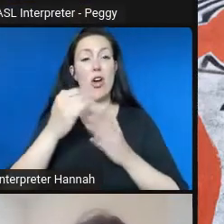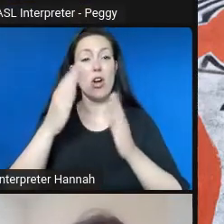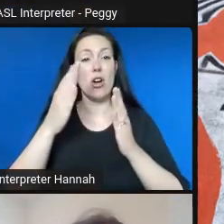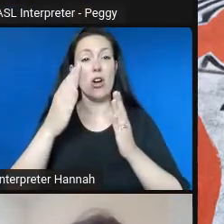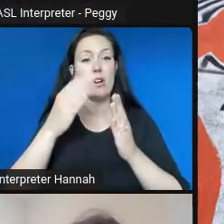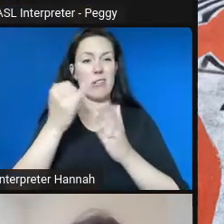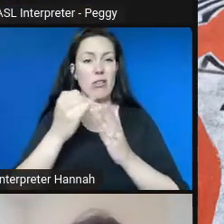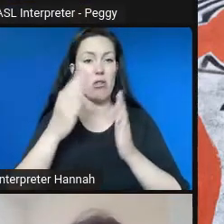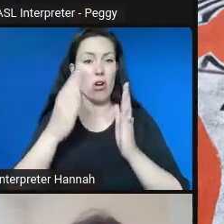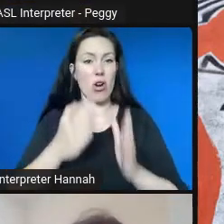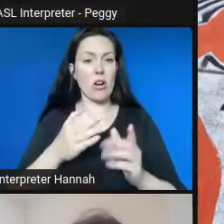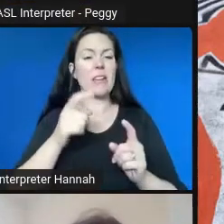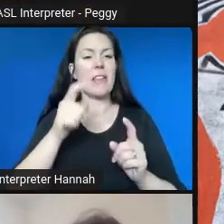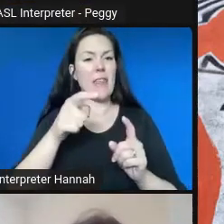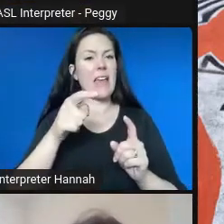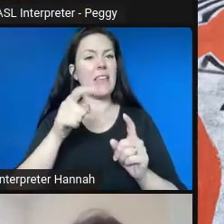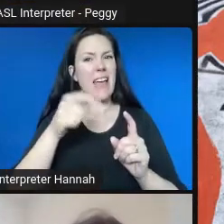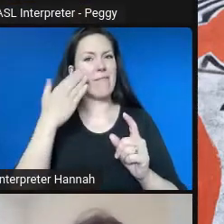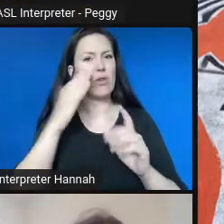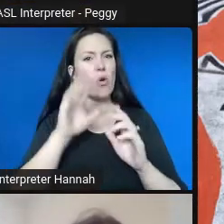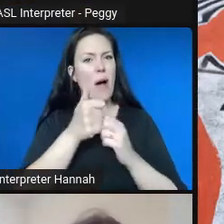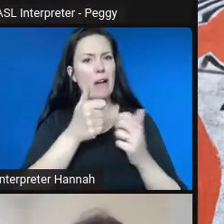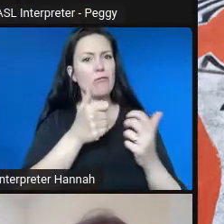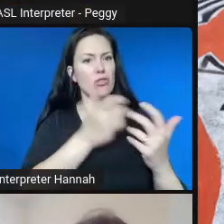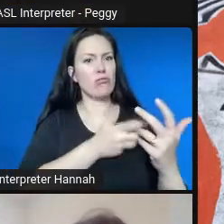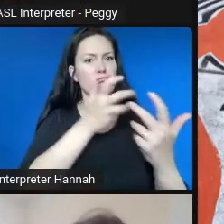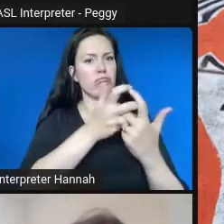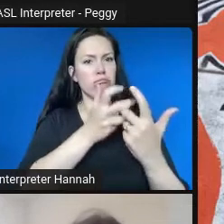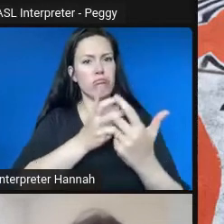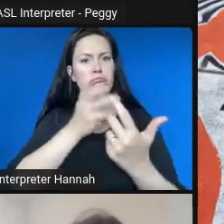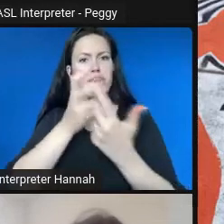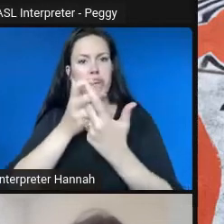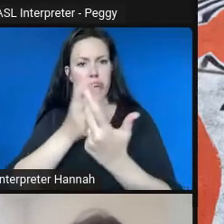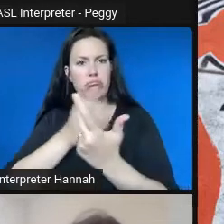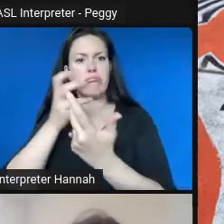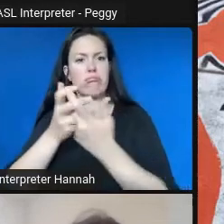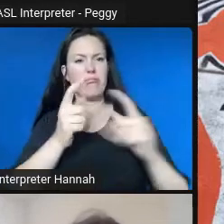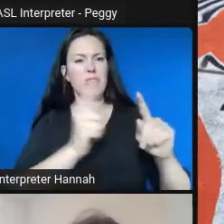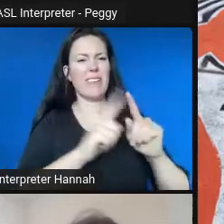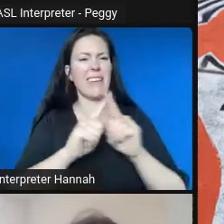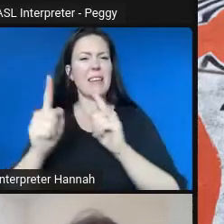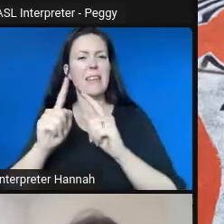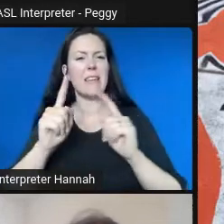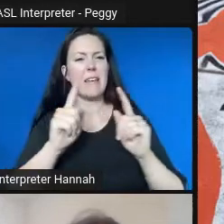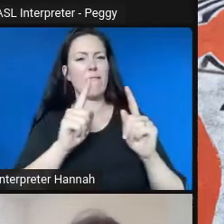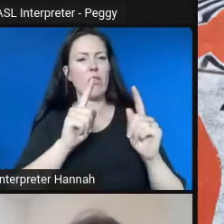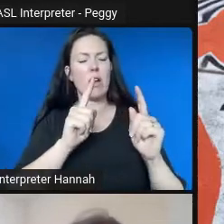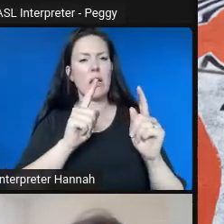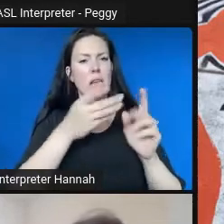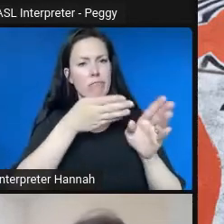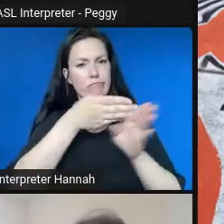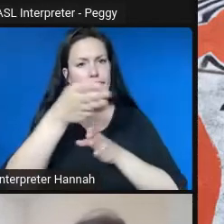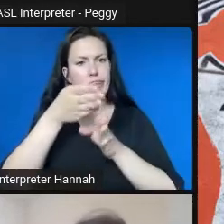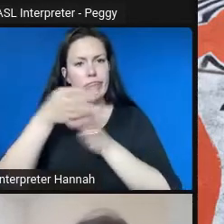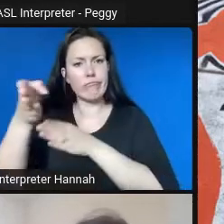sectors effectively, can listen well, and is facilitating the needs of others. So that was a key first step.